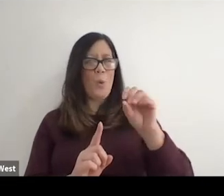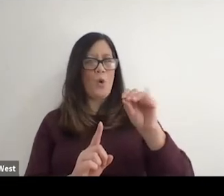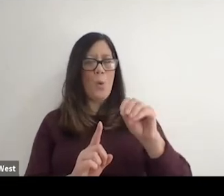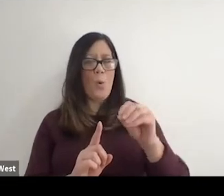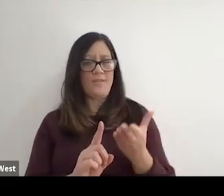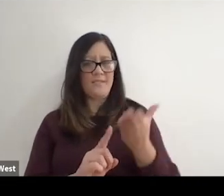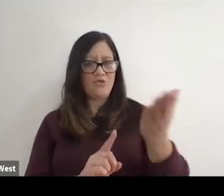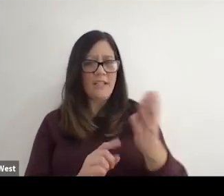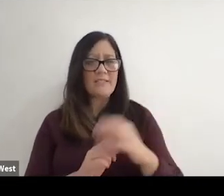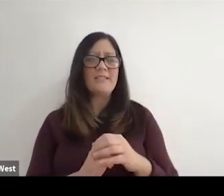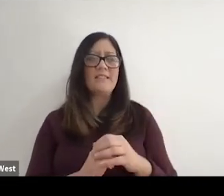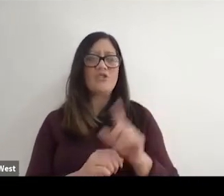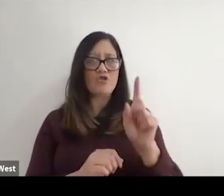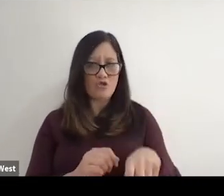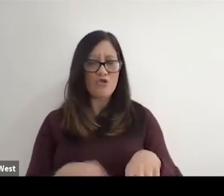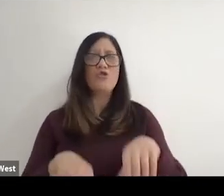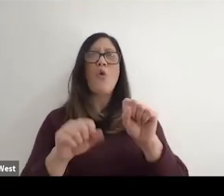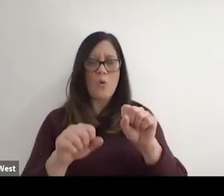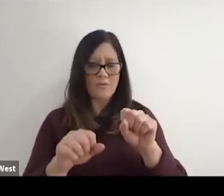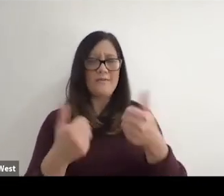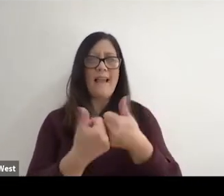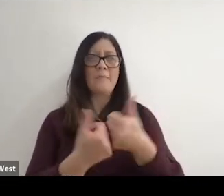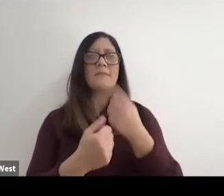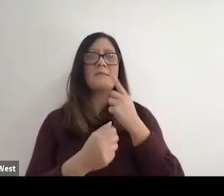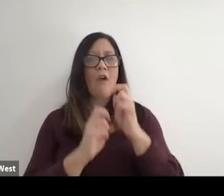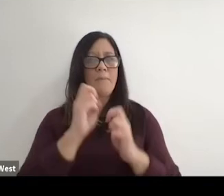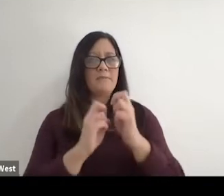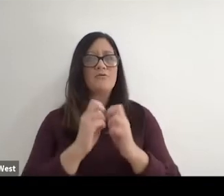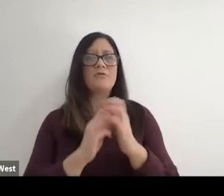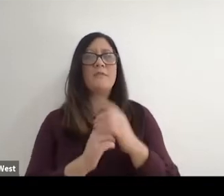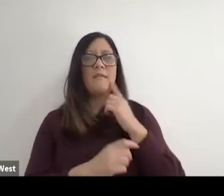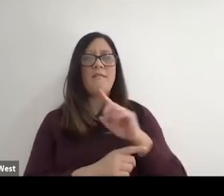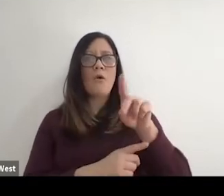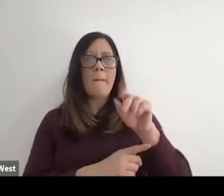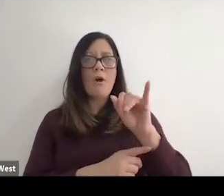800 meters for women and 1500 meters for men and and that continued until